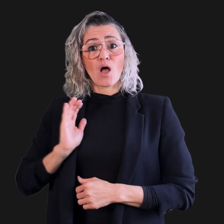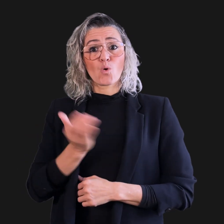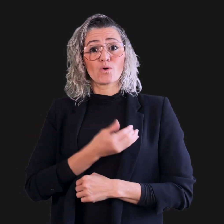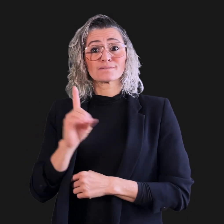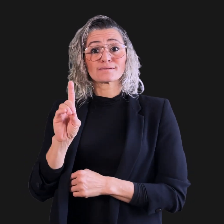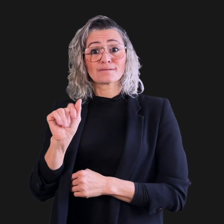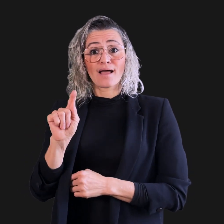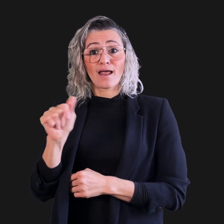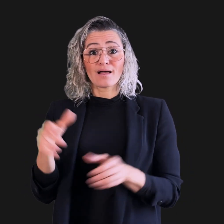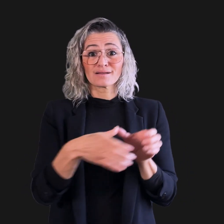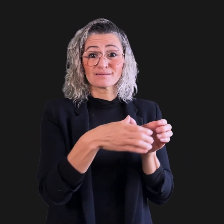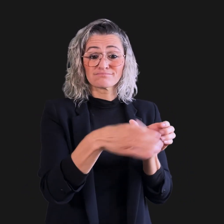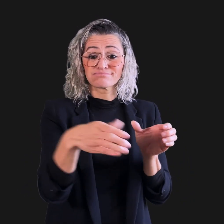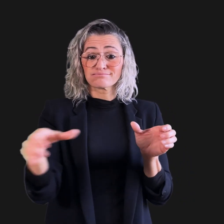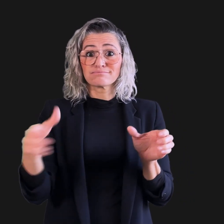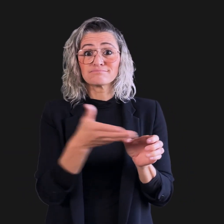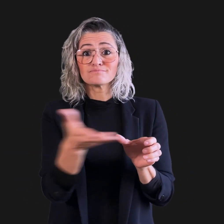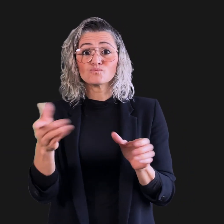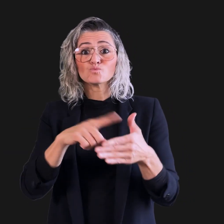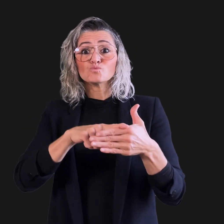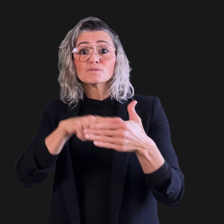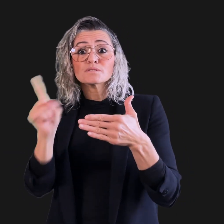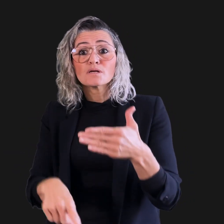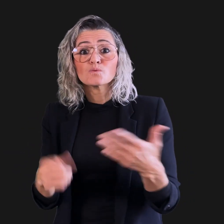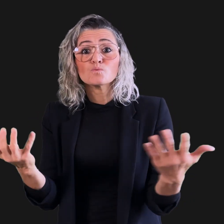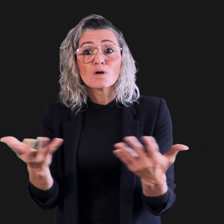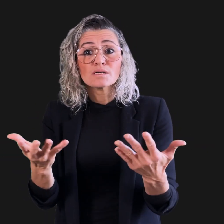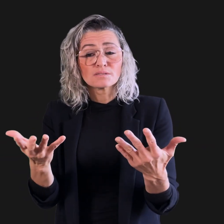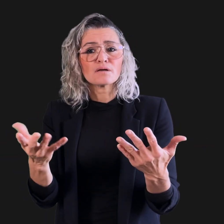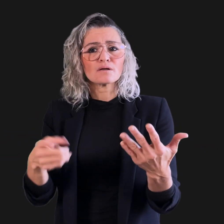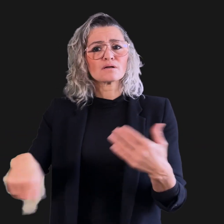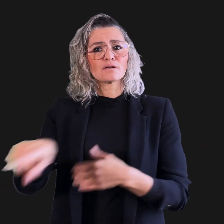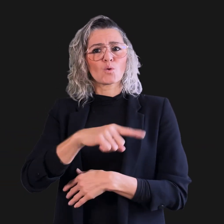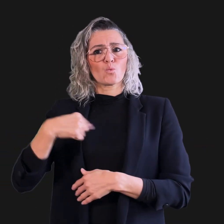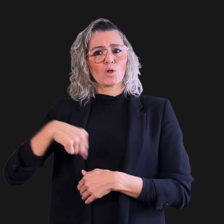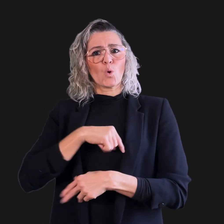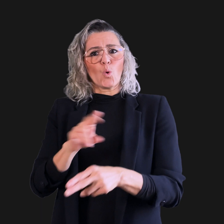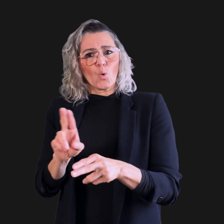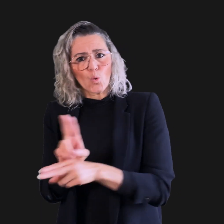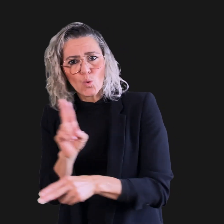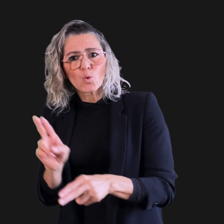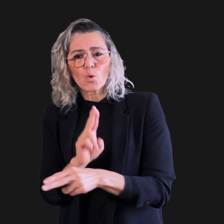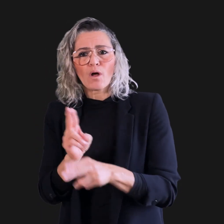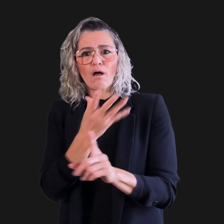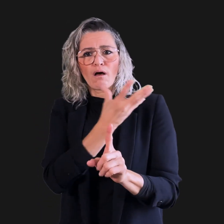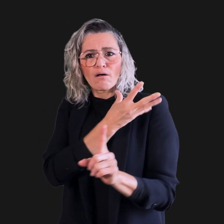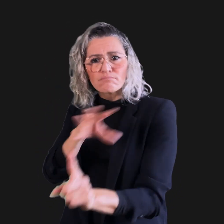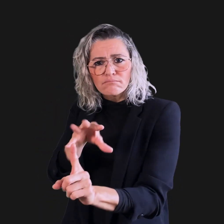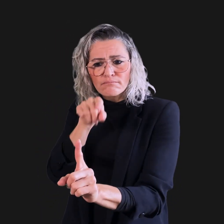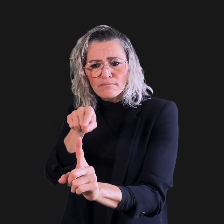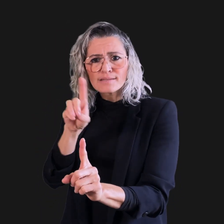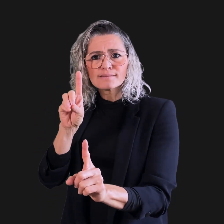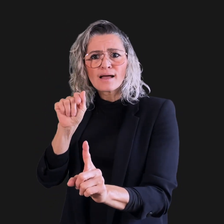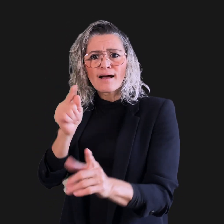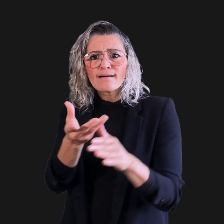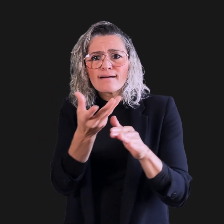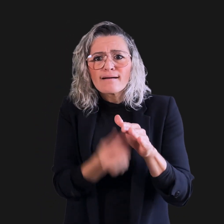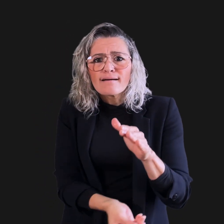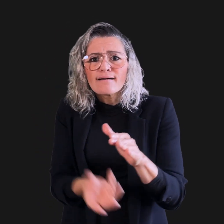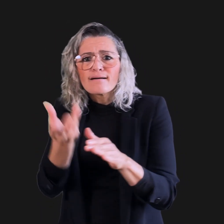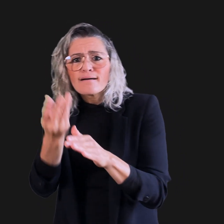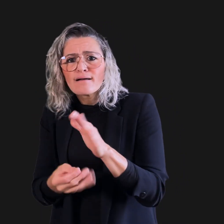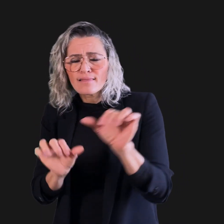This includes using disaggregated data results to highlight data gaps